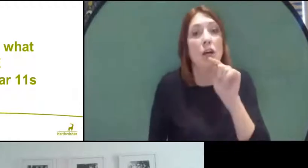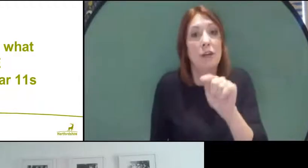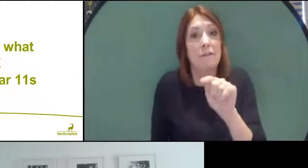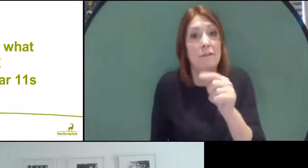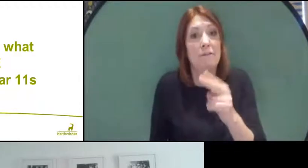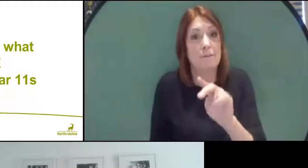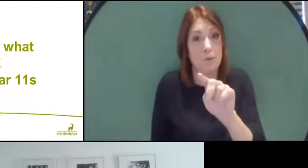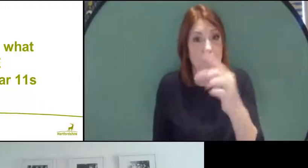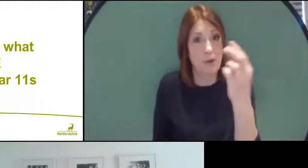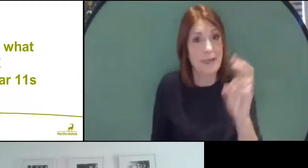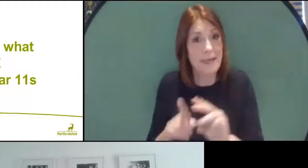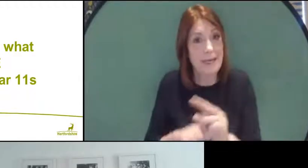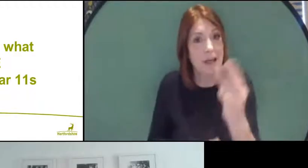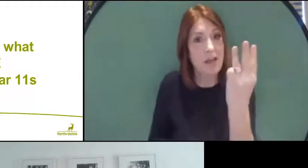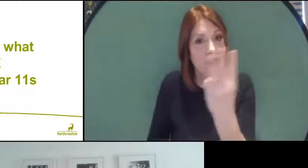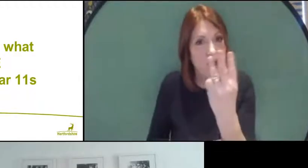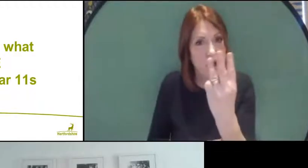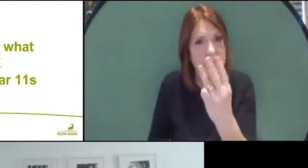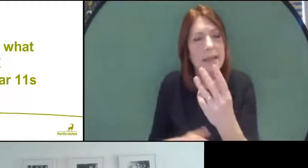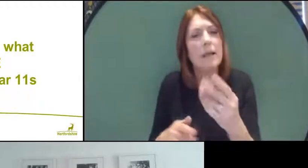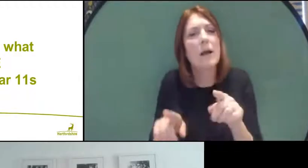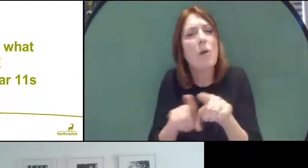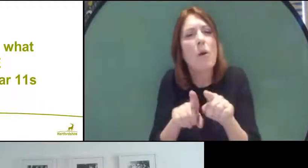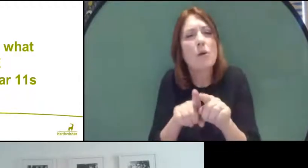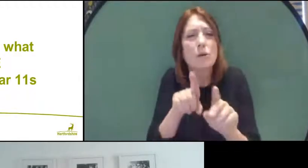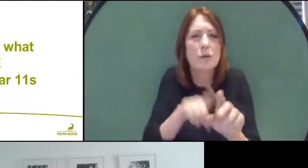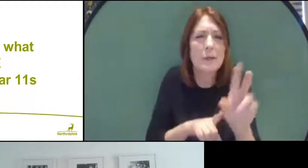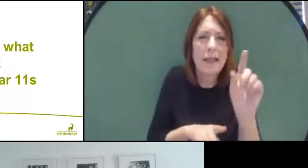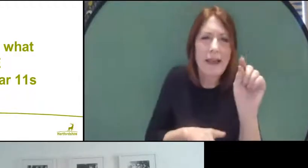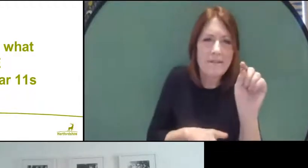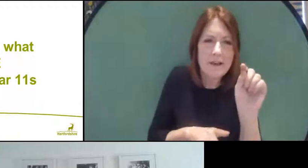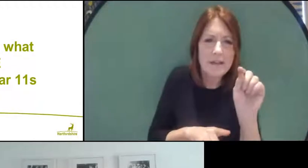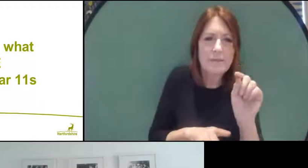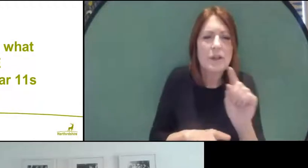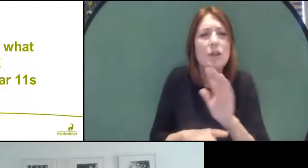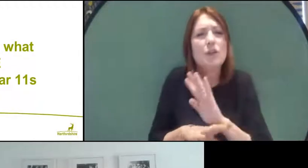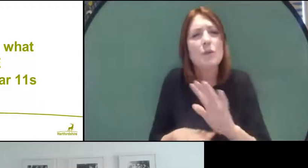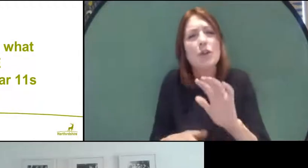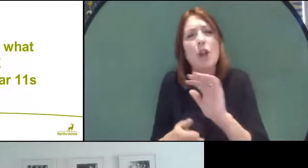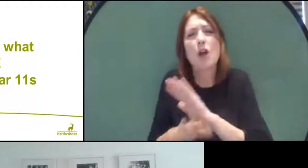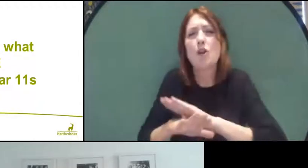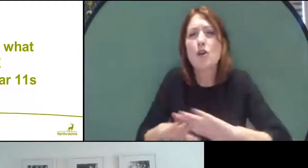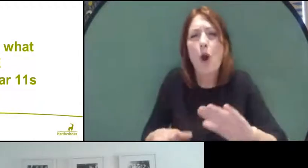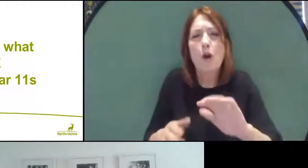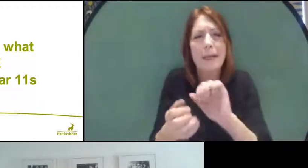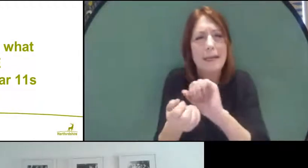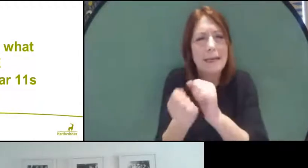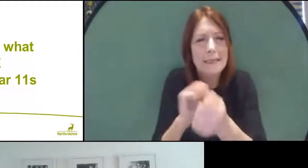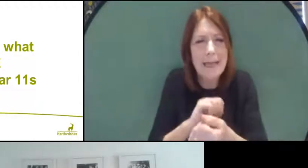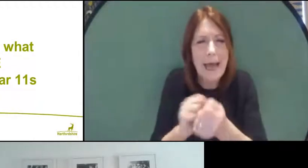and also in Year 11, doing sort of what we call the non-examined assessment elements; P.E or art,